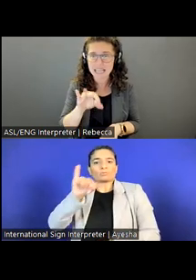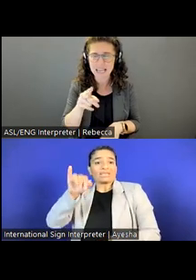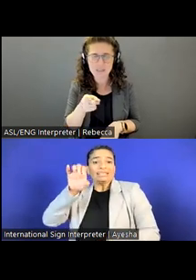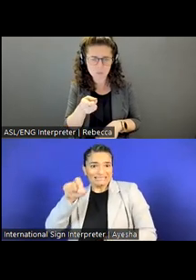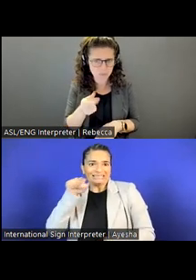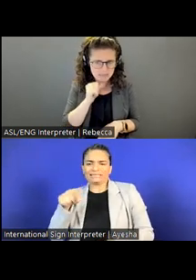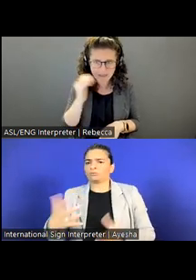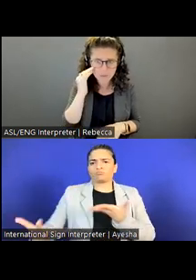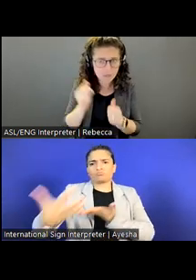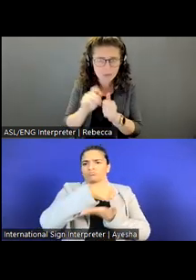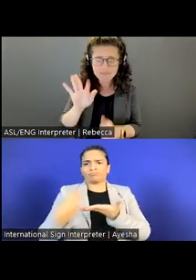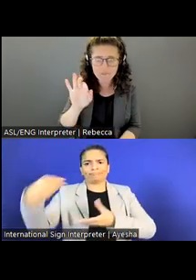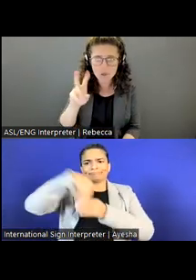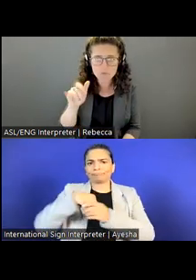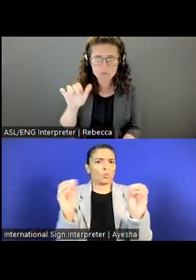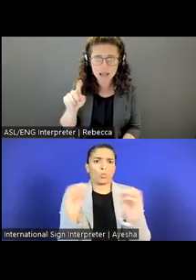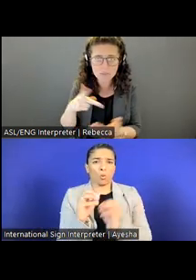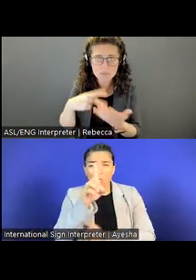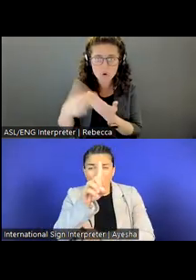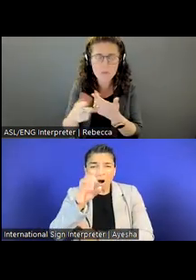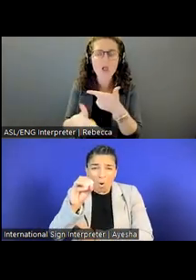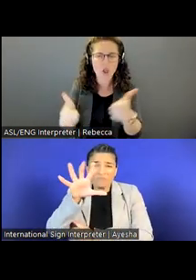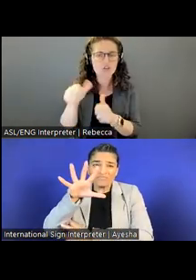it's our largest program, it's a state program.